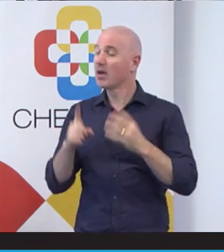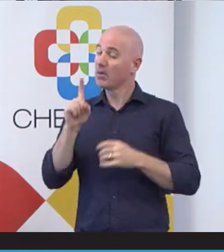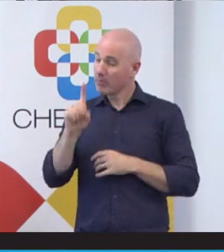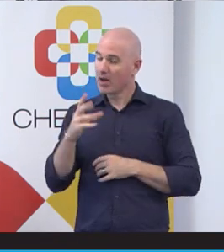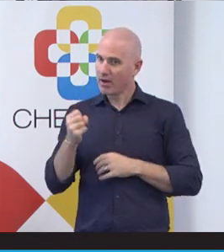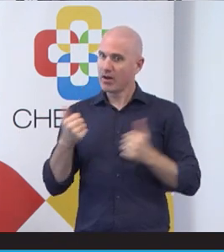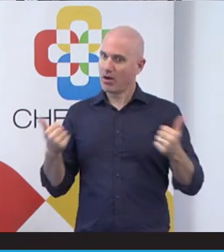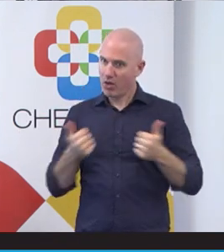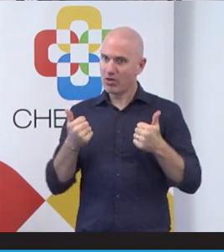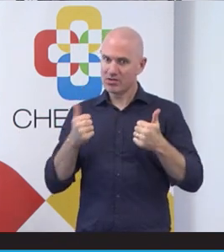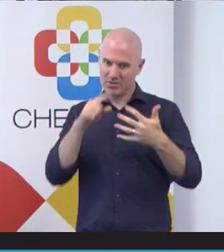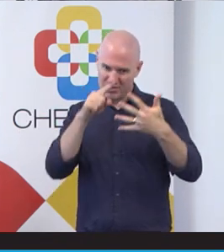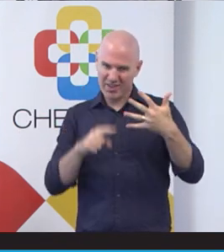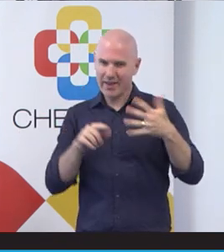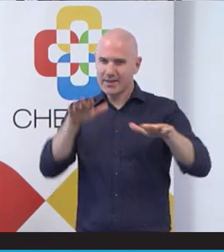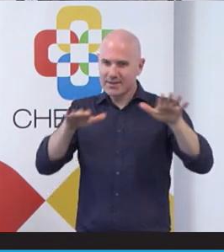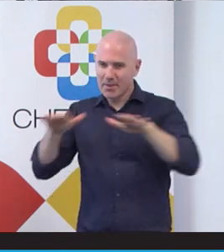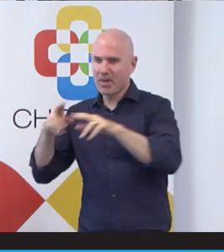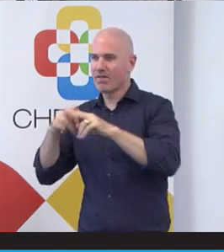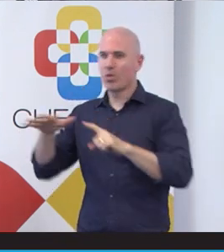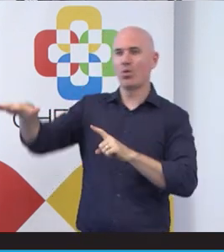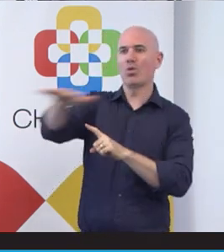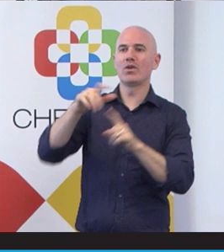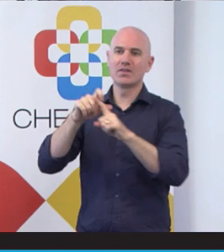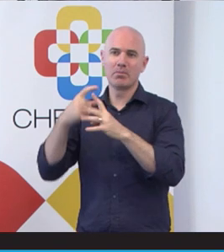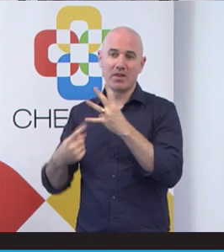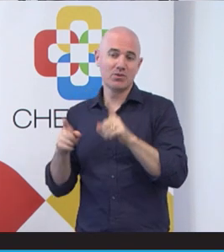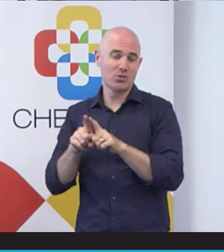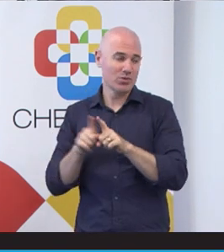things that are the same for all sorts of disabilities as well. So yeah. And then my,